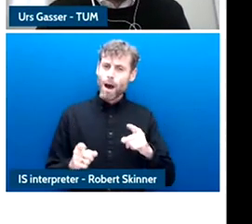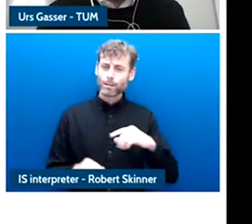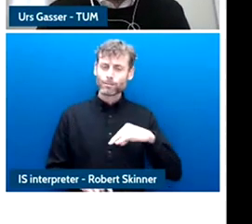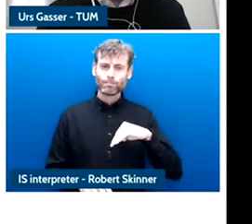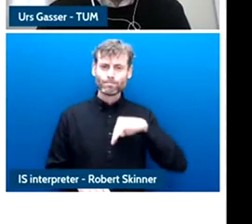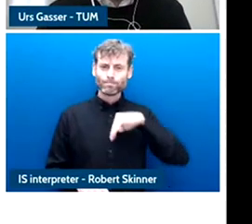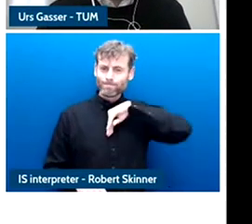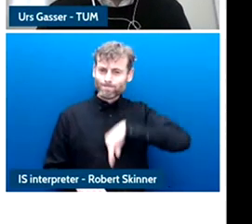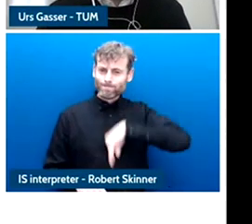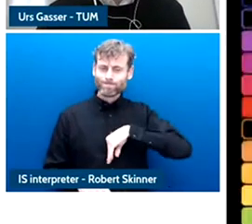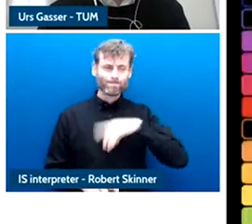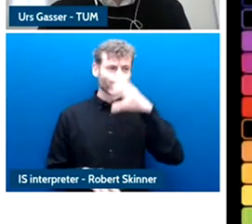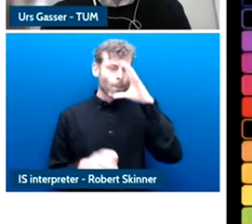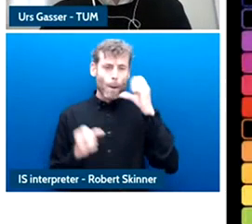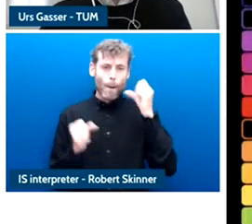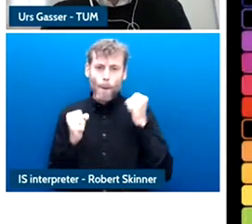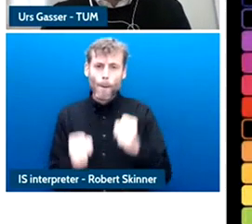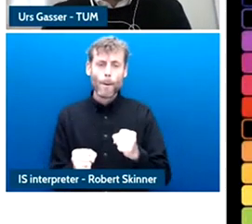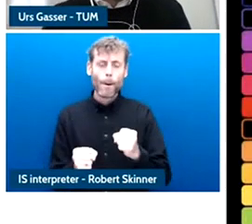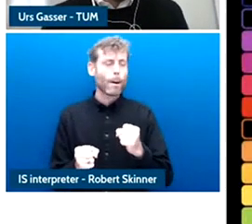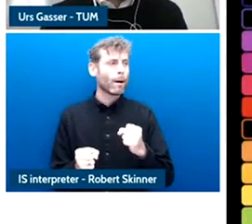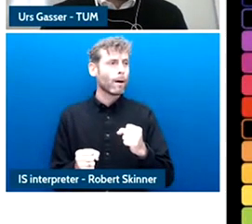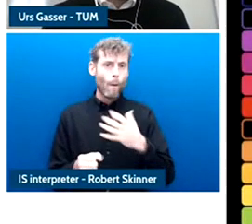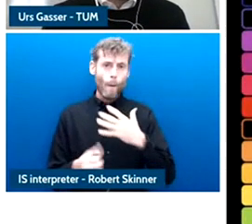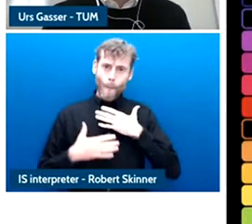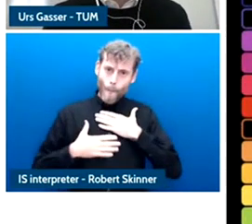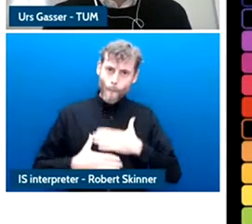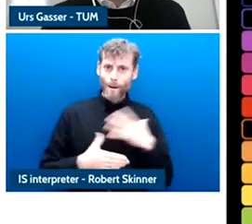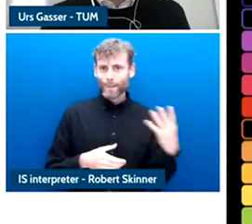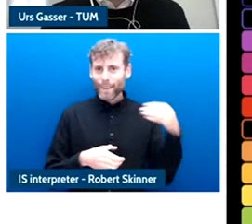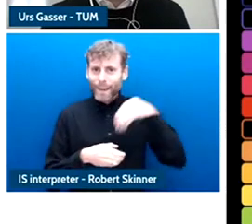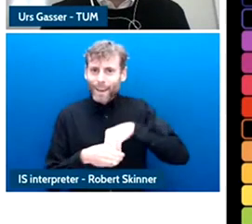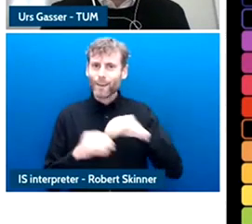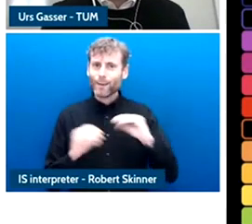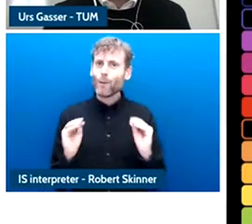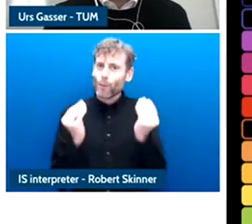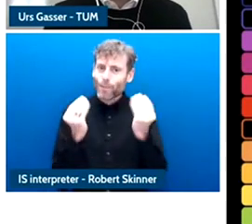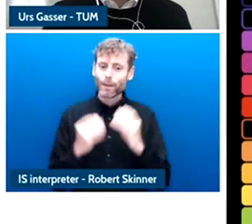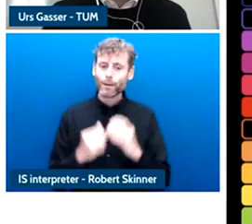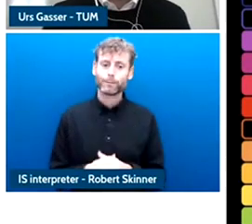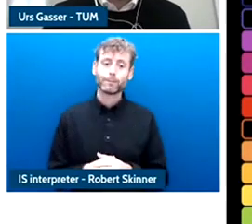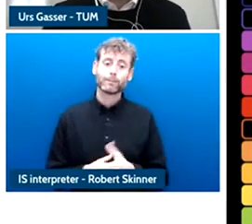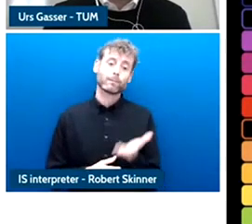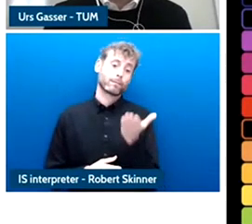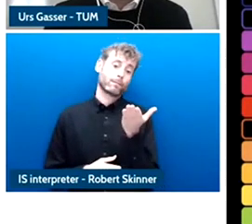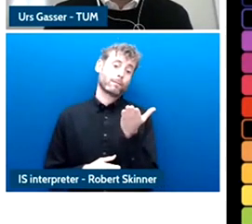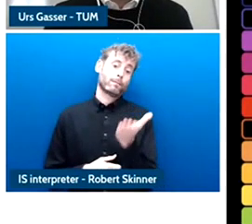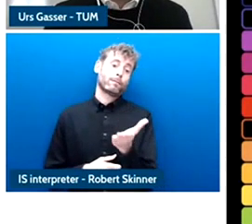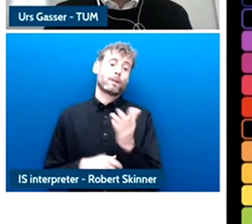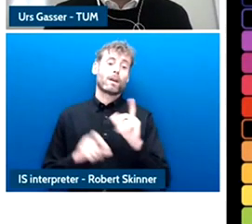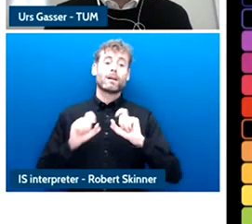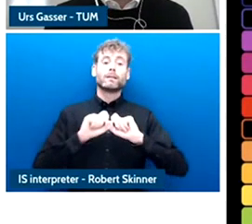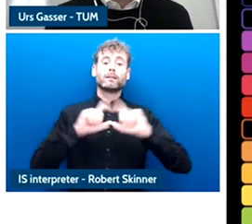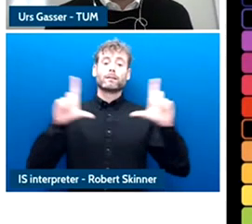And the last side, this also applies to the education space, and that is just may